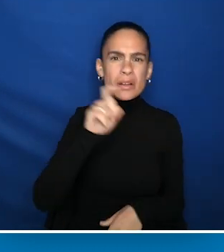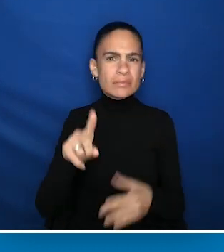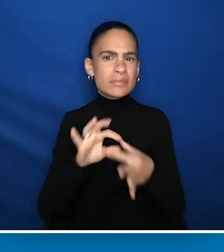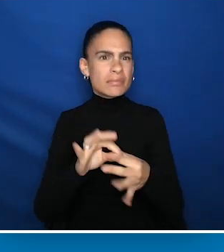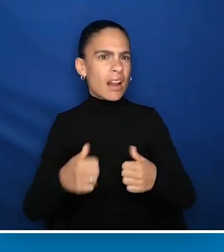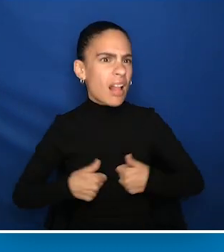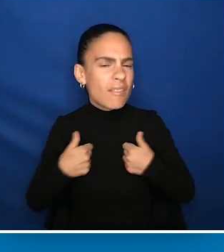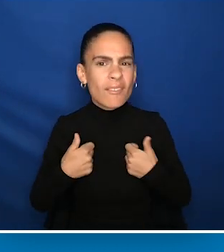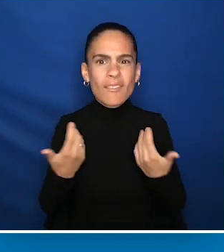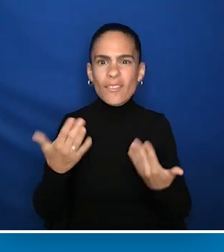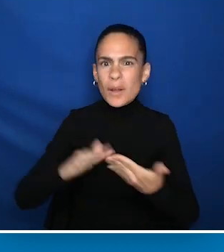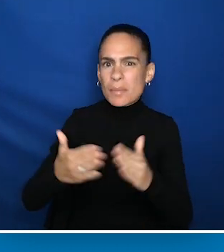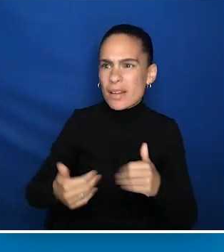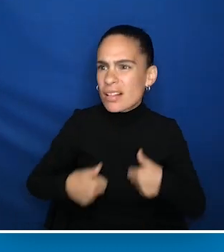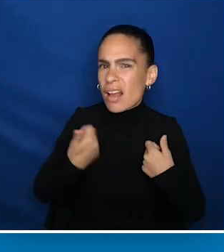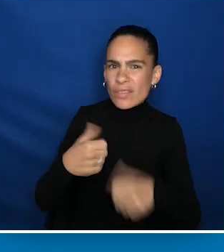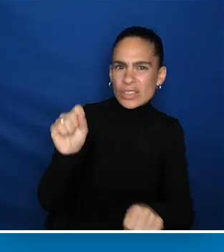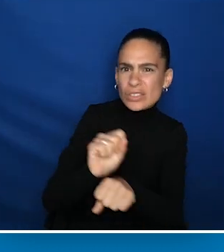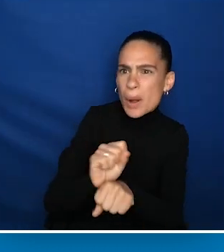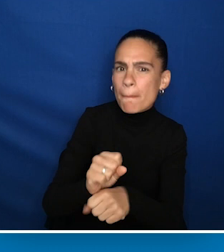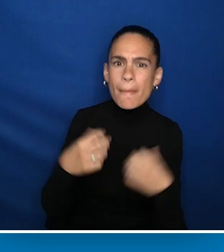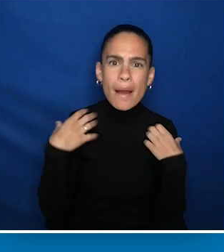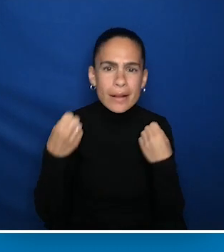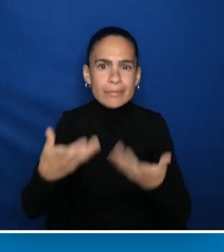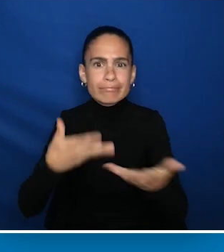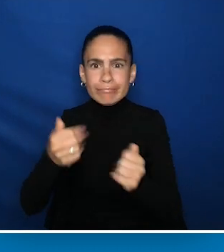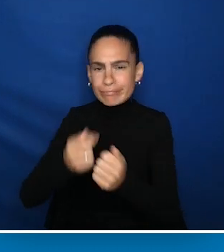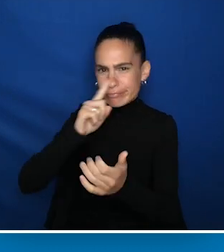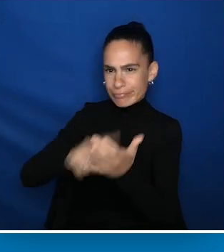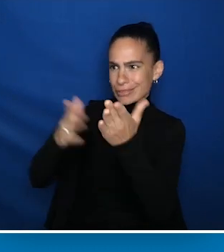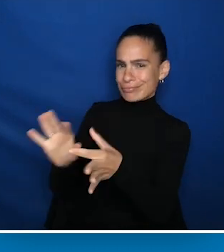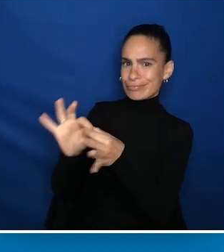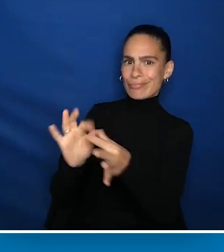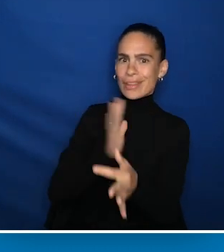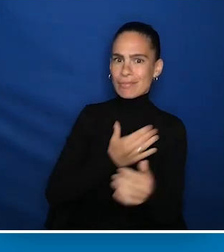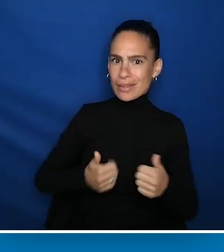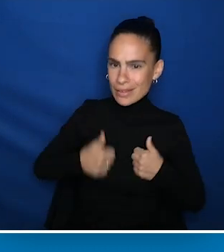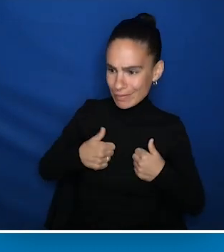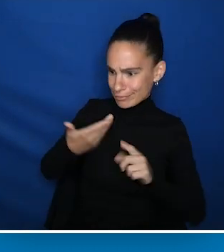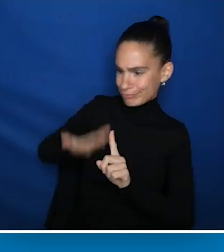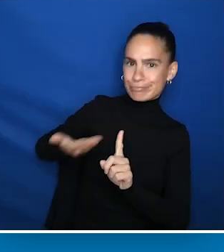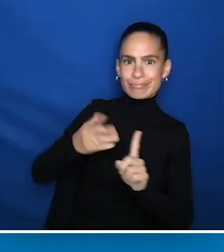community living, employment, health, interactions with professionals that are about our lives as people with disabilities?